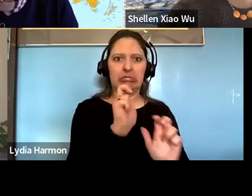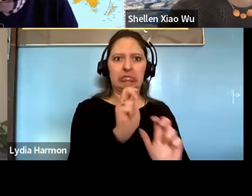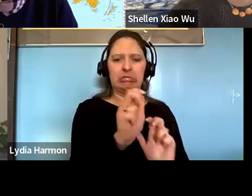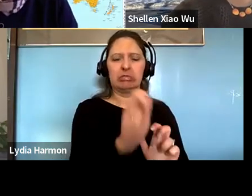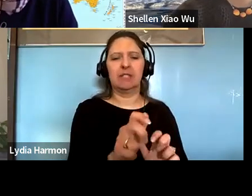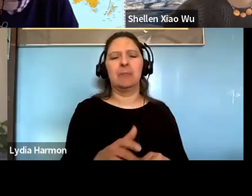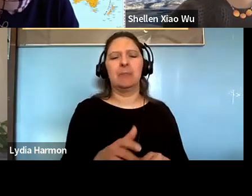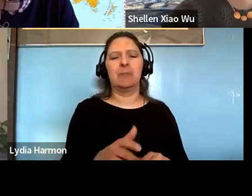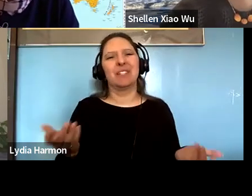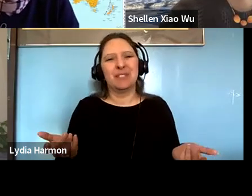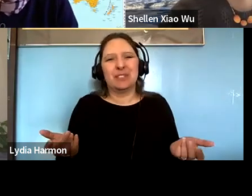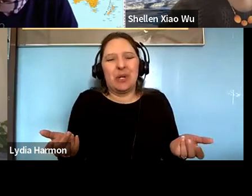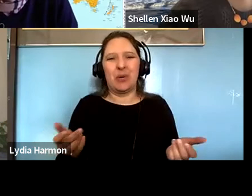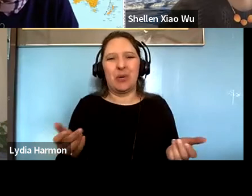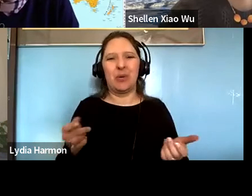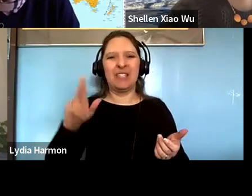Timothy Gill: In these politicized sorts of atmospheres.